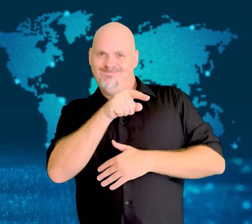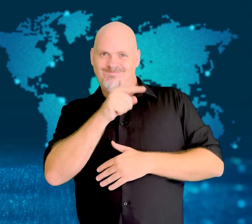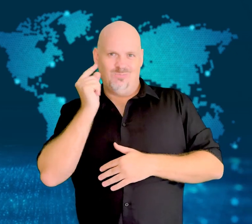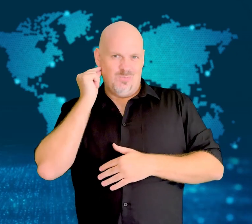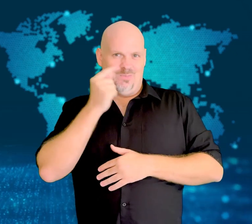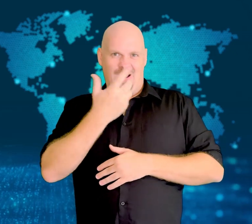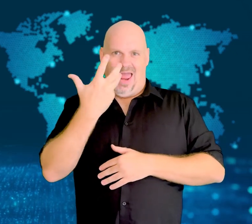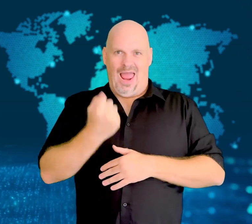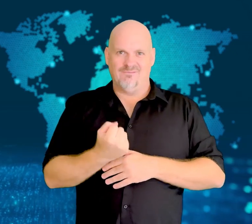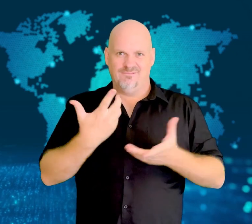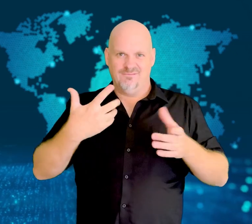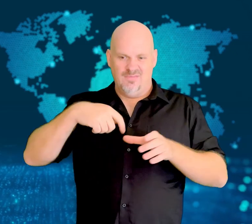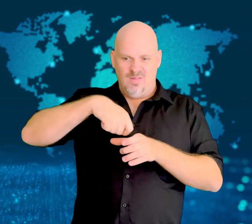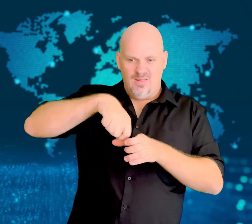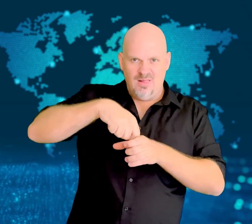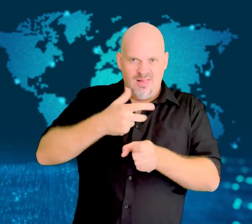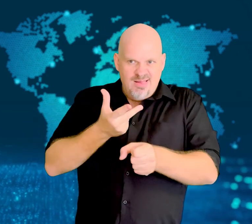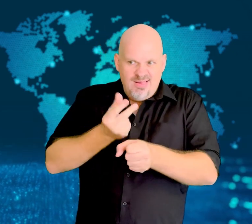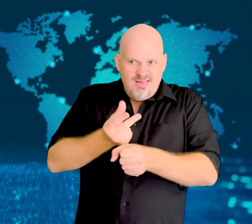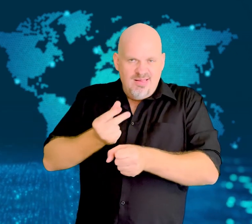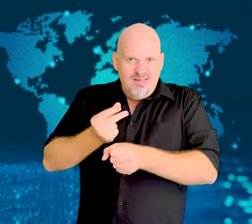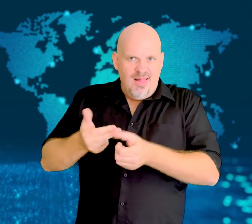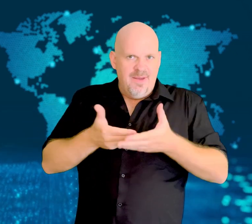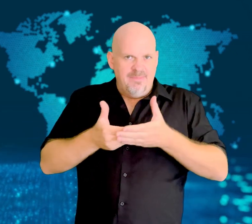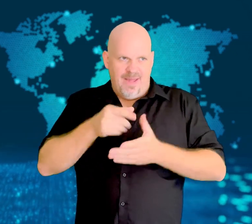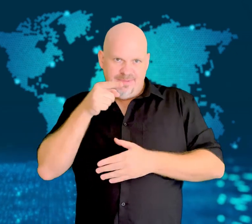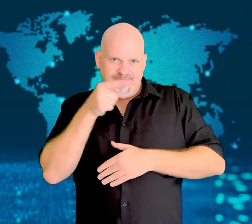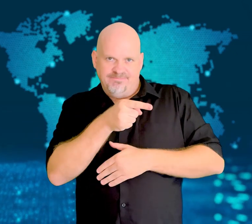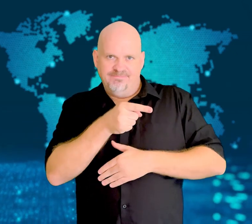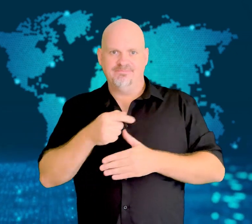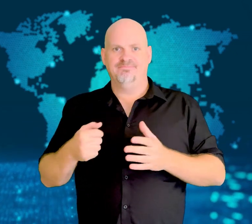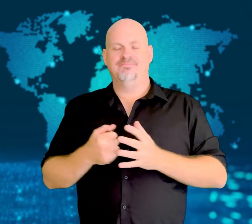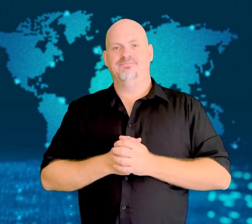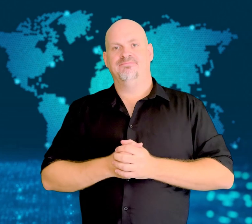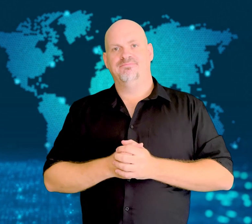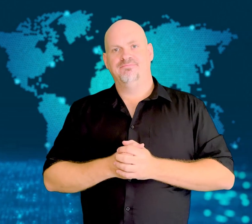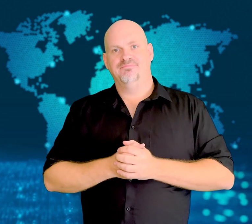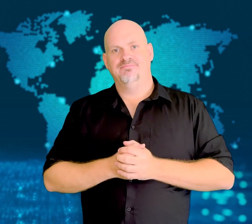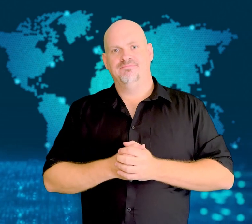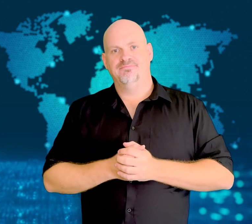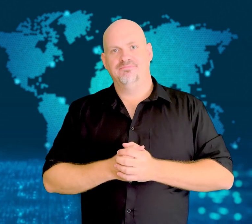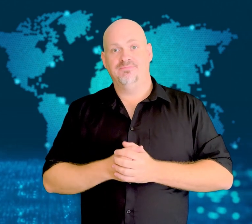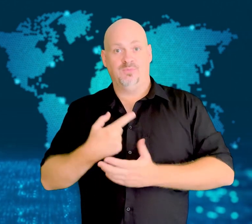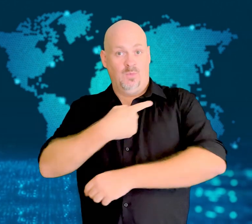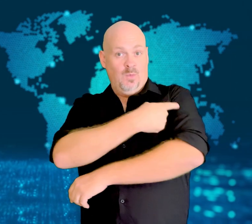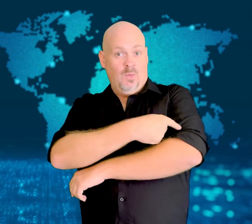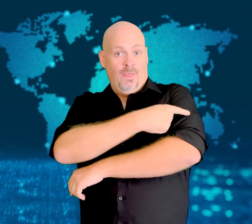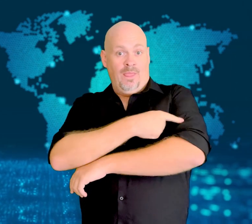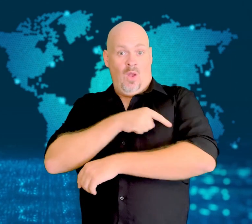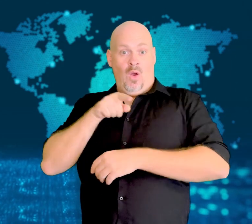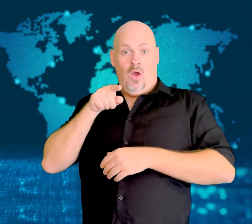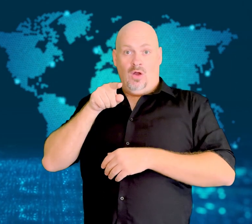The prosecution says that this was because "a poisoner was at work".